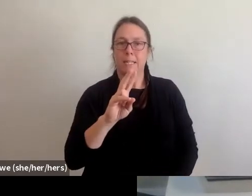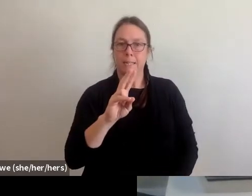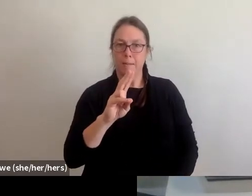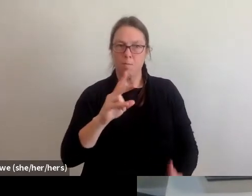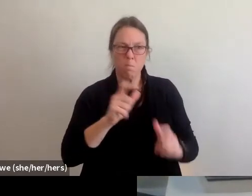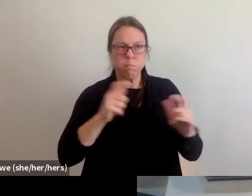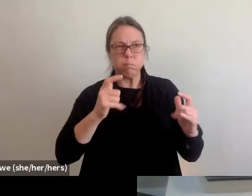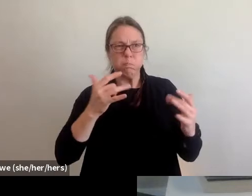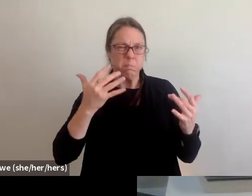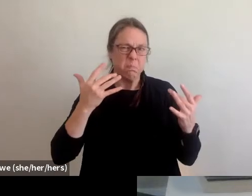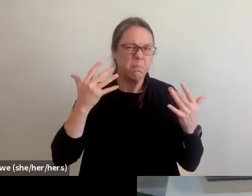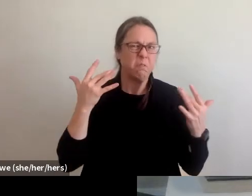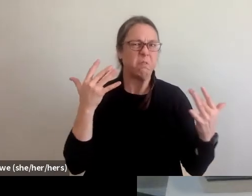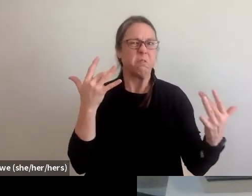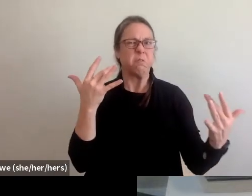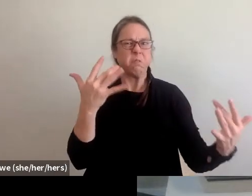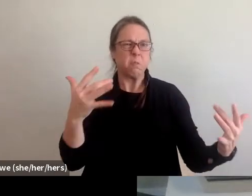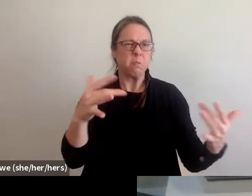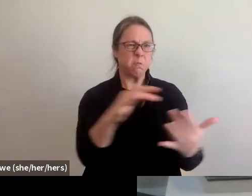but are still being forced to live out on the streets.